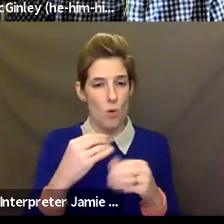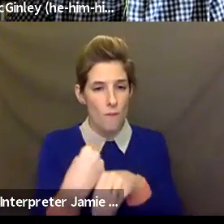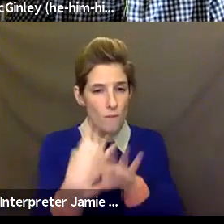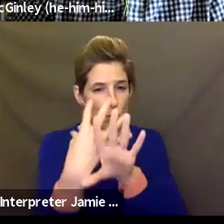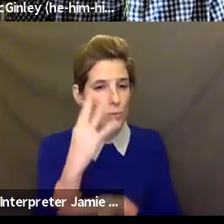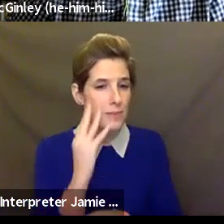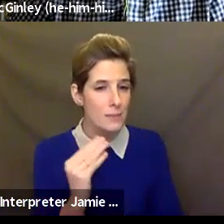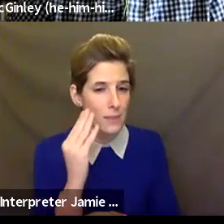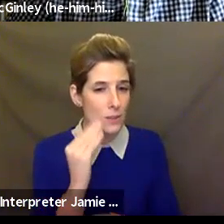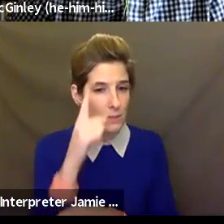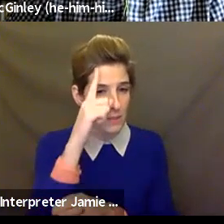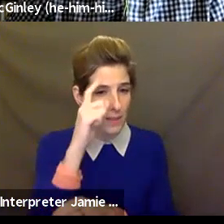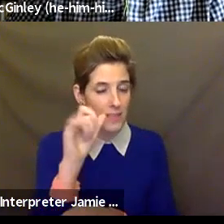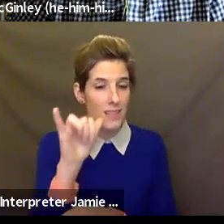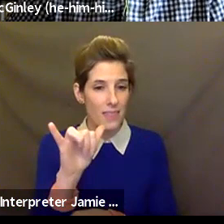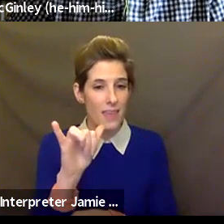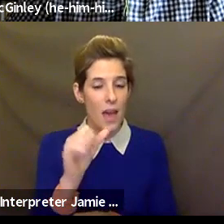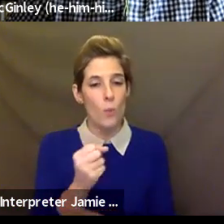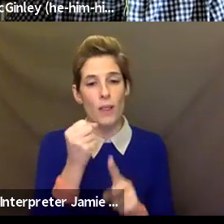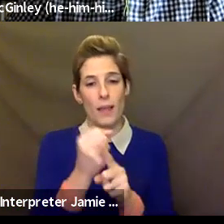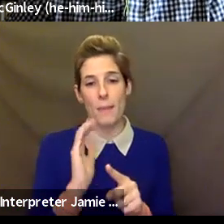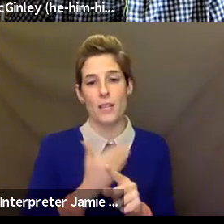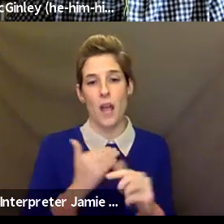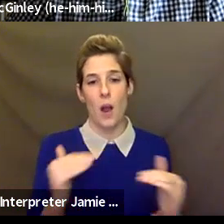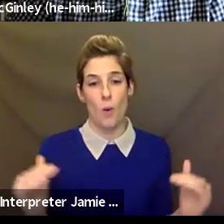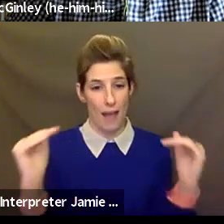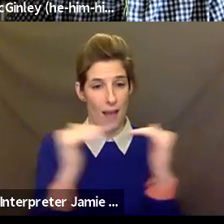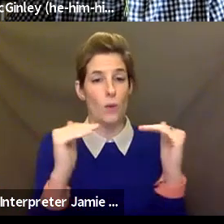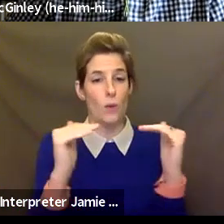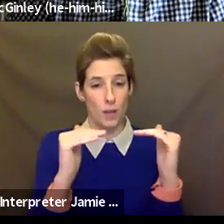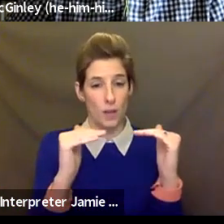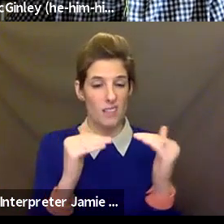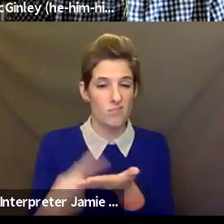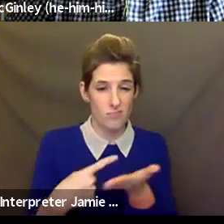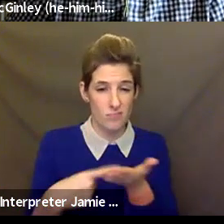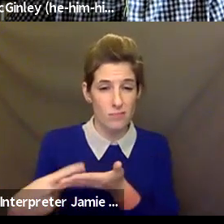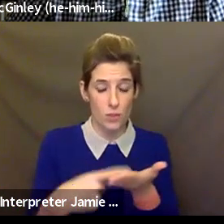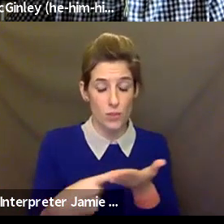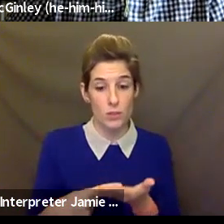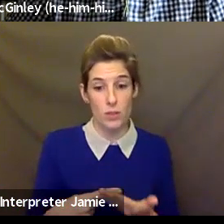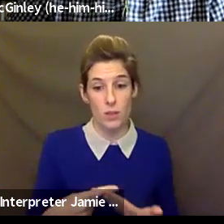conversation. Granted that we have all seen very extreme